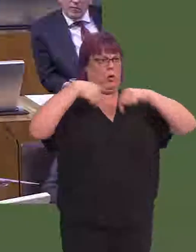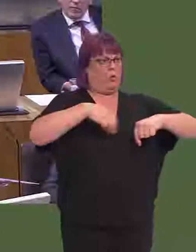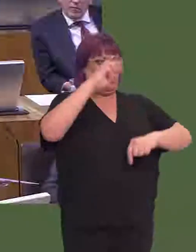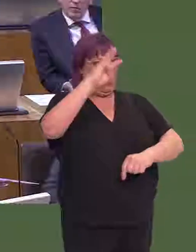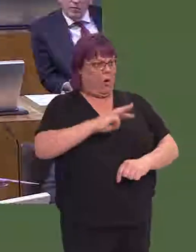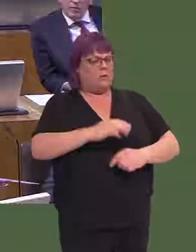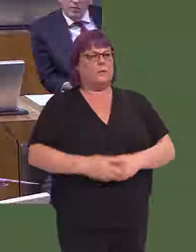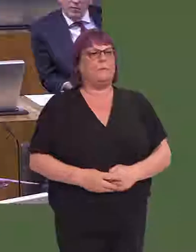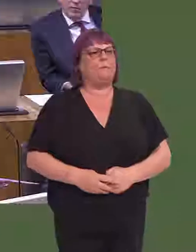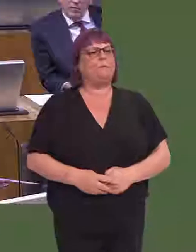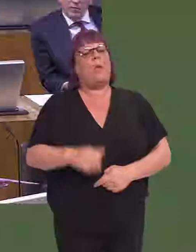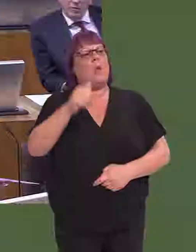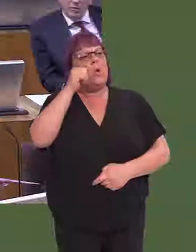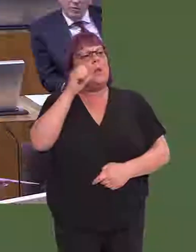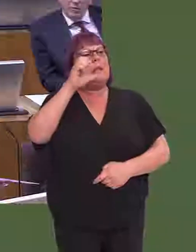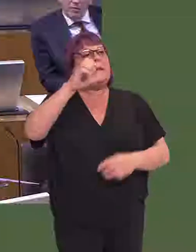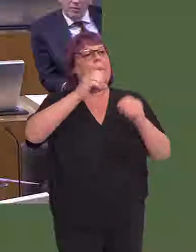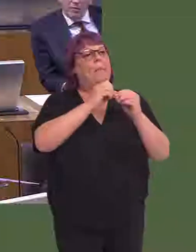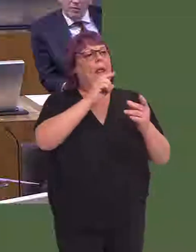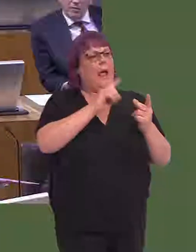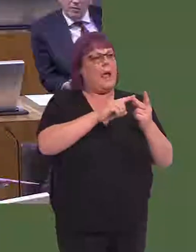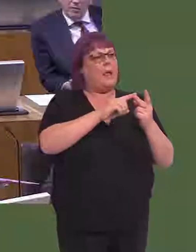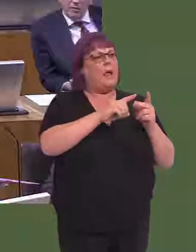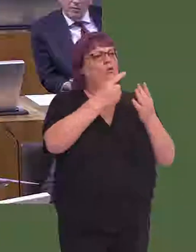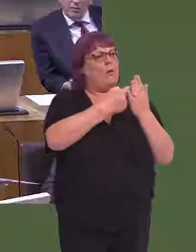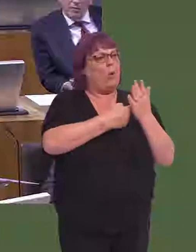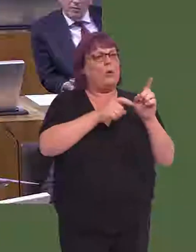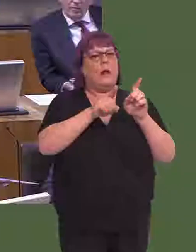I note the support we received from the Confederation of British Industry and the report that we